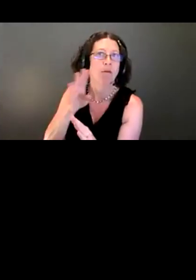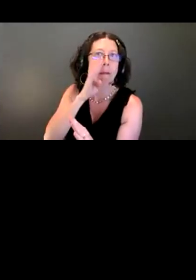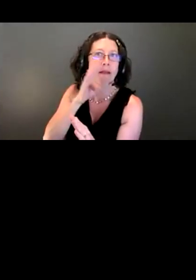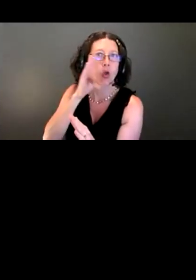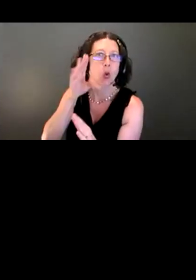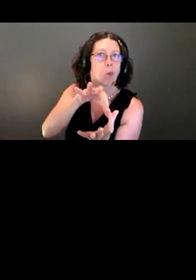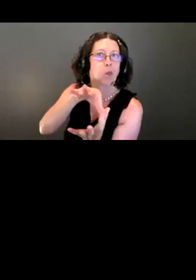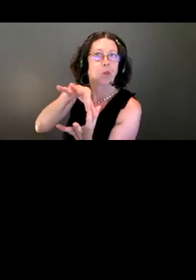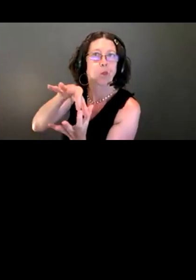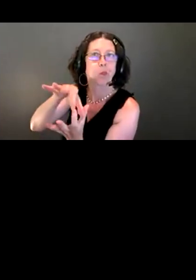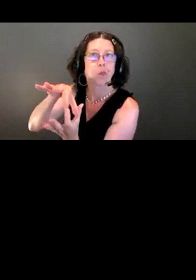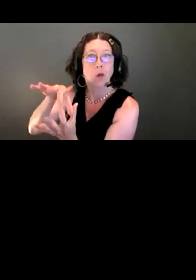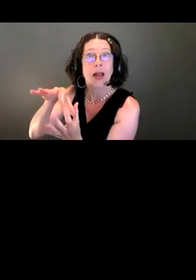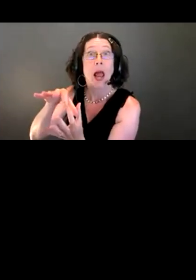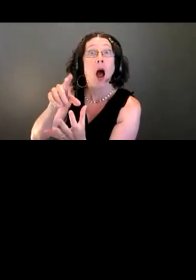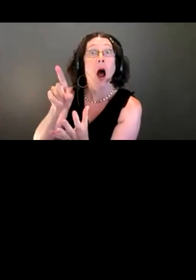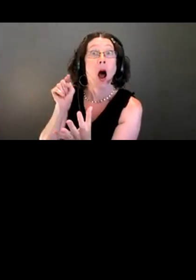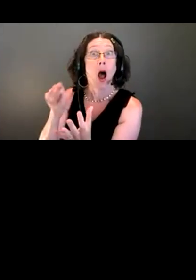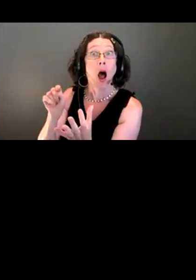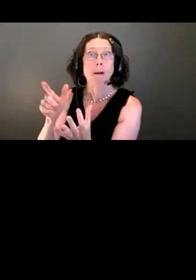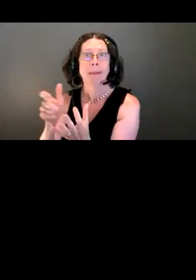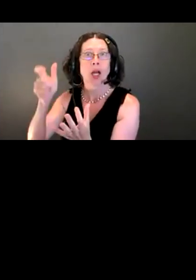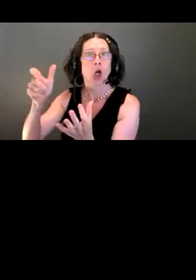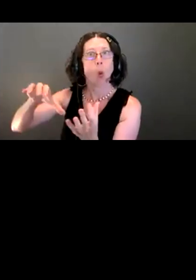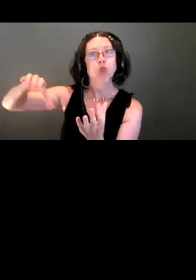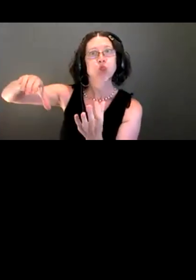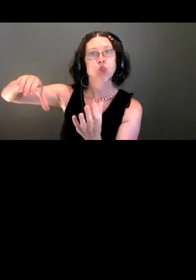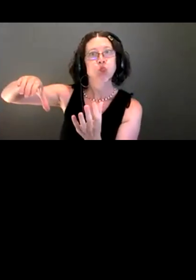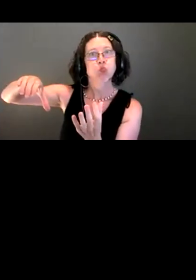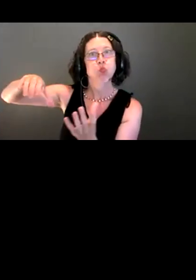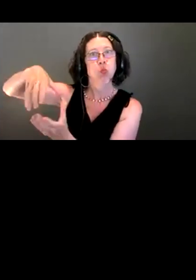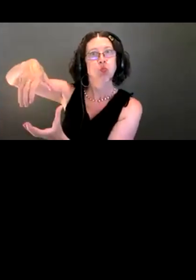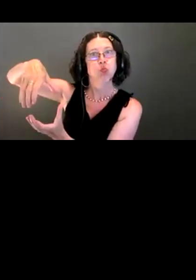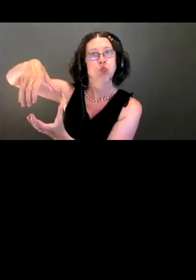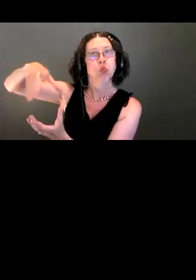The local sewer line goes to an even bigger sewer line that is a King County sewer line.